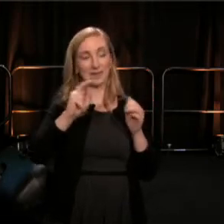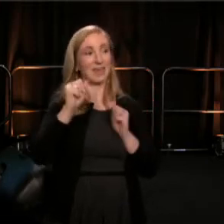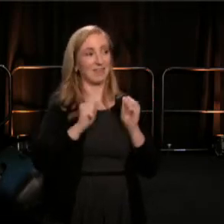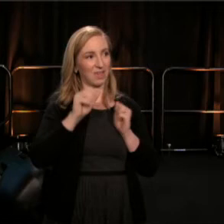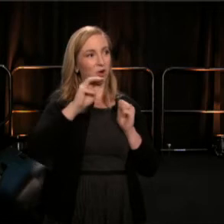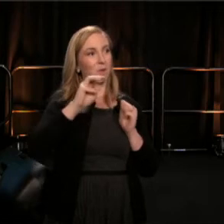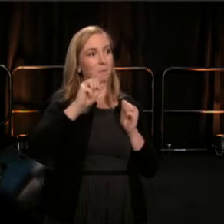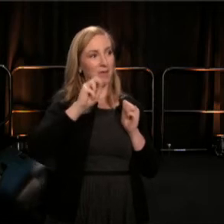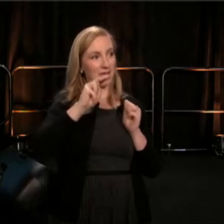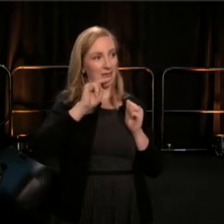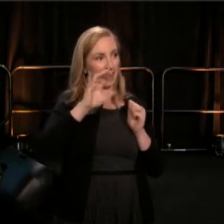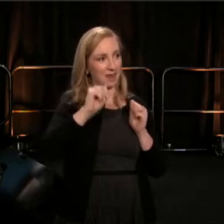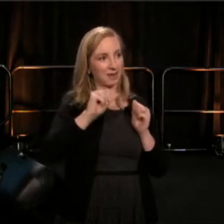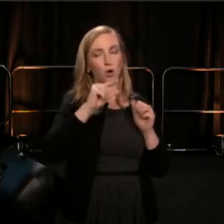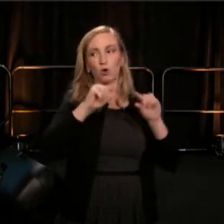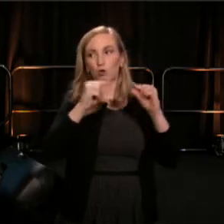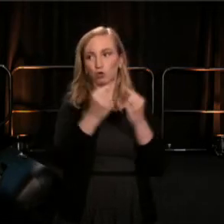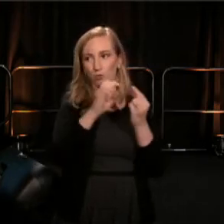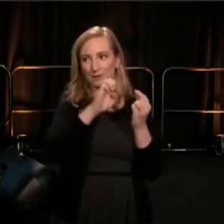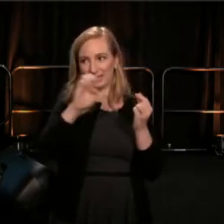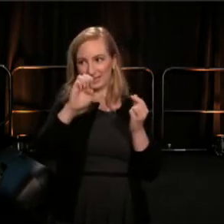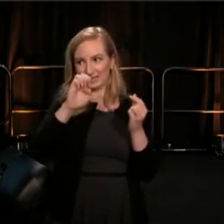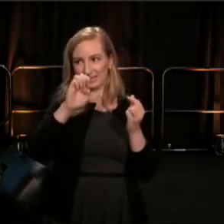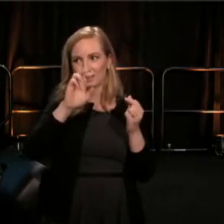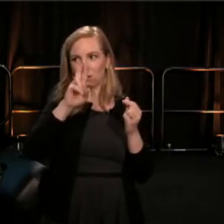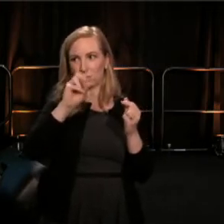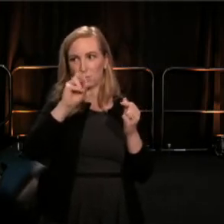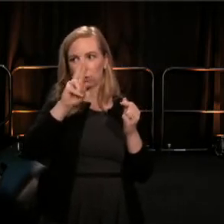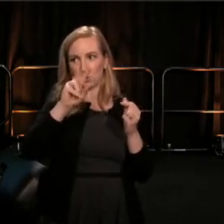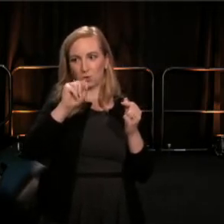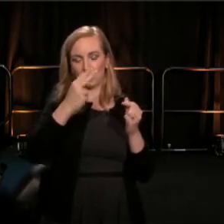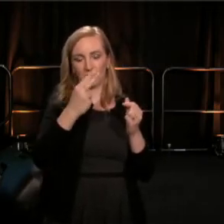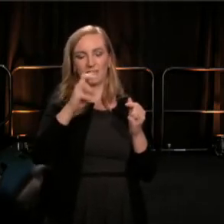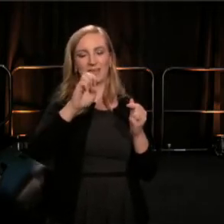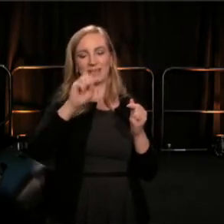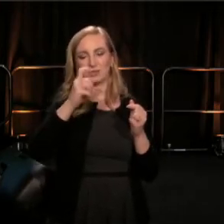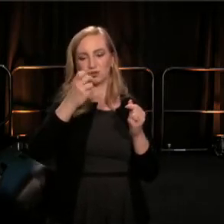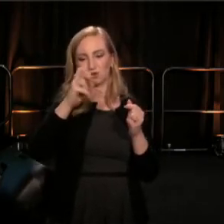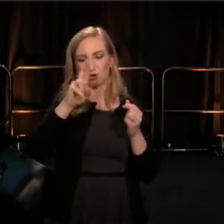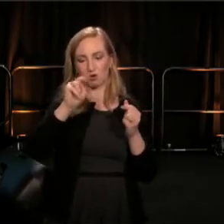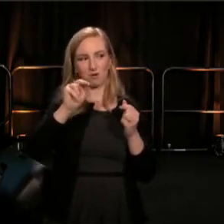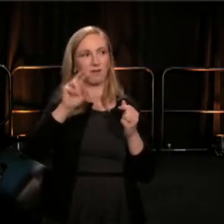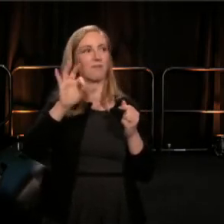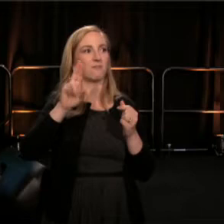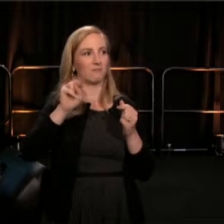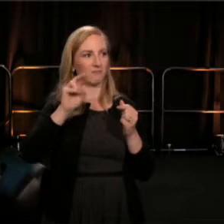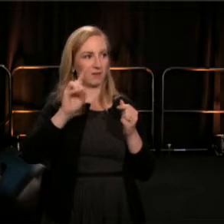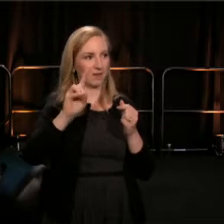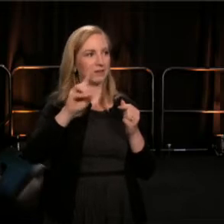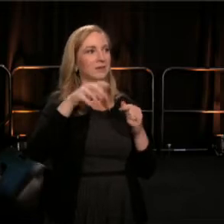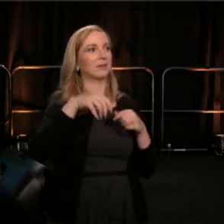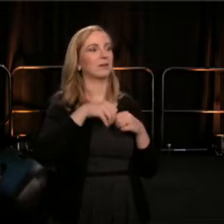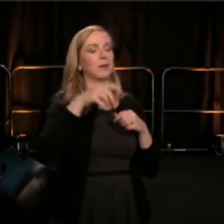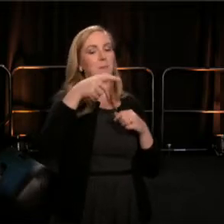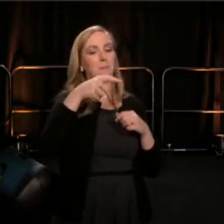Ruth Easton Fund, Edgerton Foundation, Intrinsic Impact, Patron Technology,